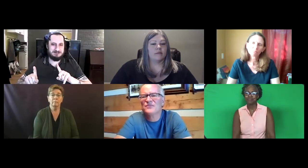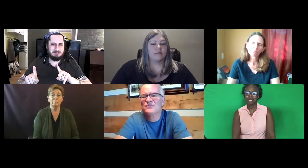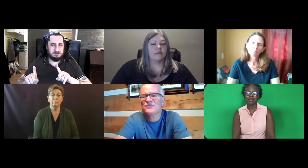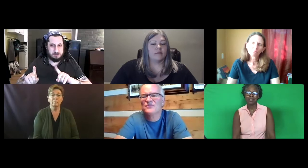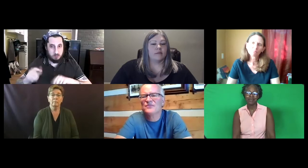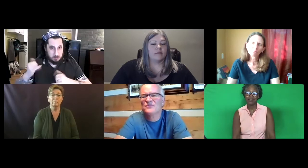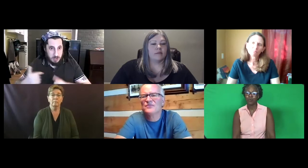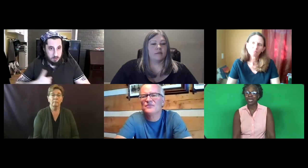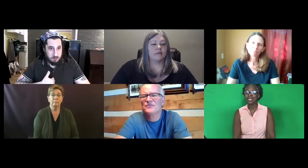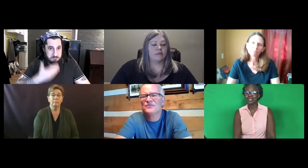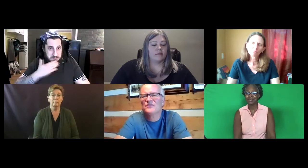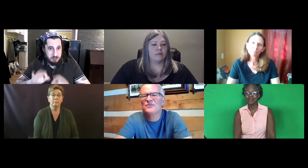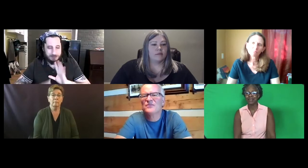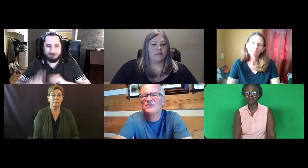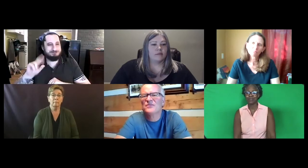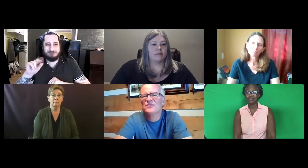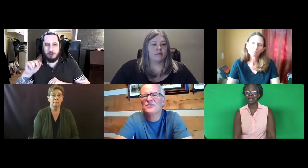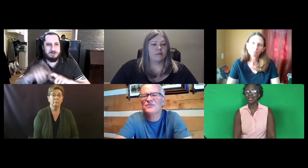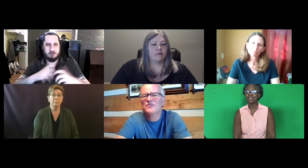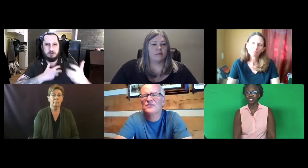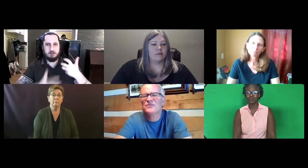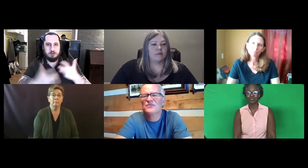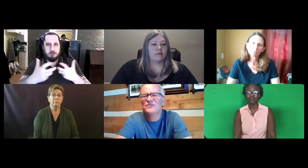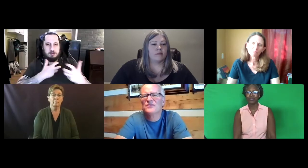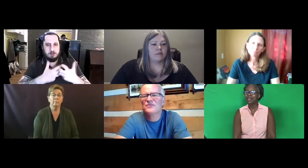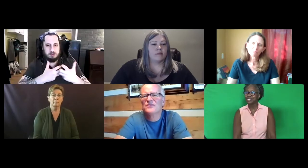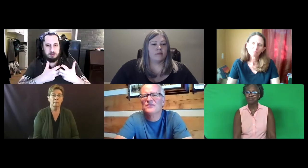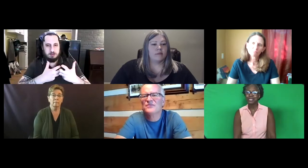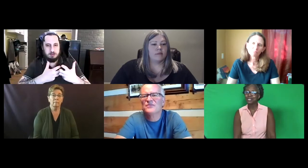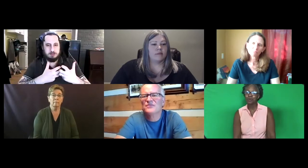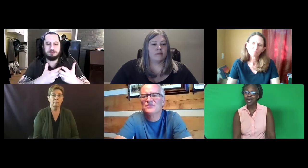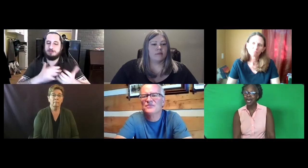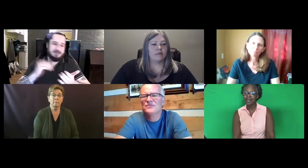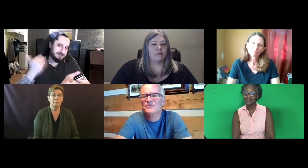Maybe the way they sign or the signs they use are different. Doesn't mean that they're bad.